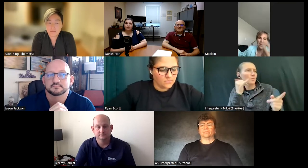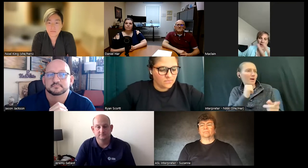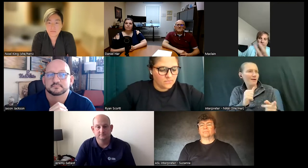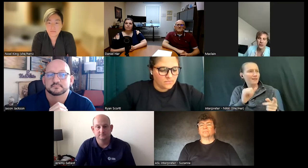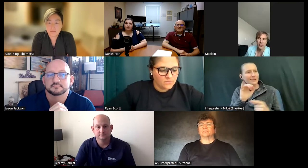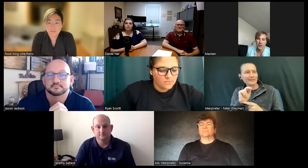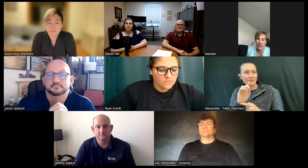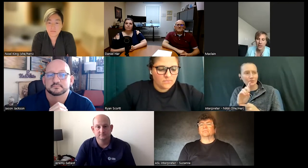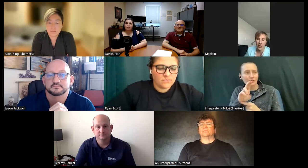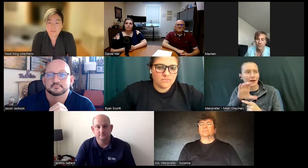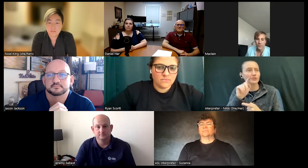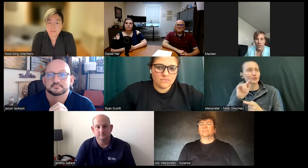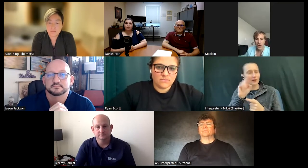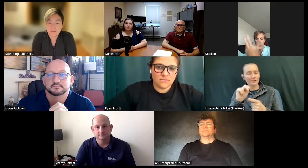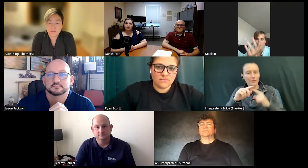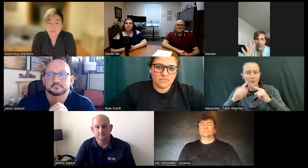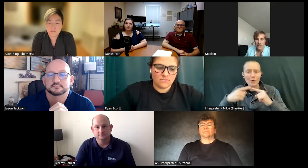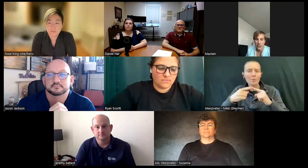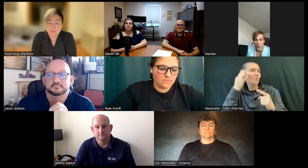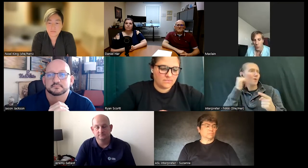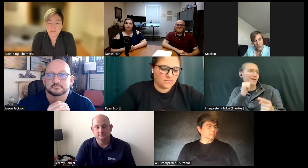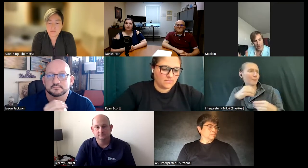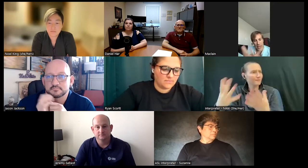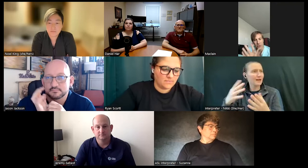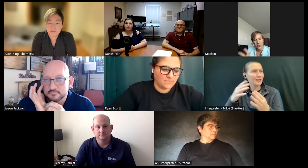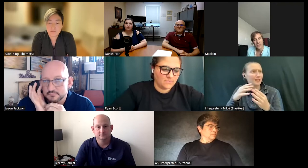why can't you have an interpreter they go oh hey McLean well we can you just